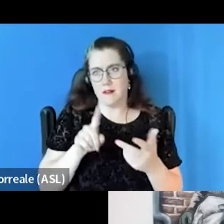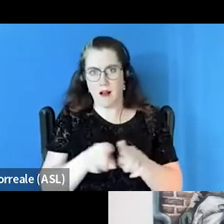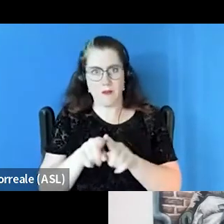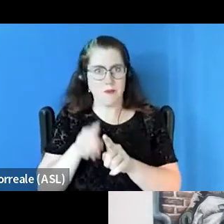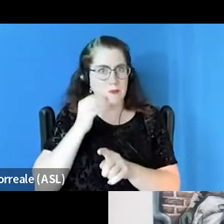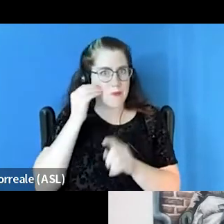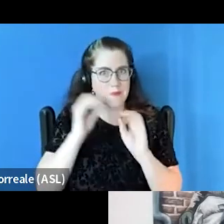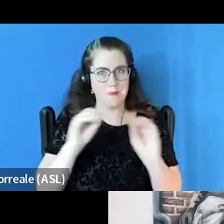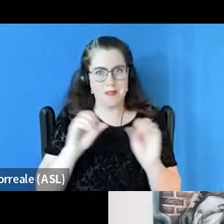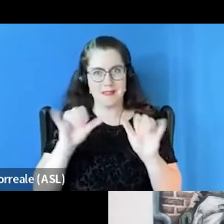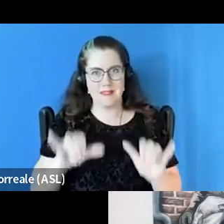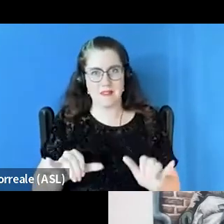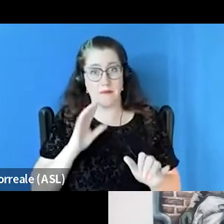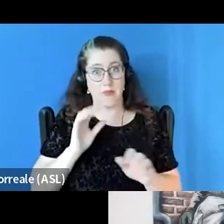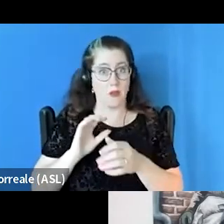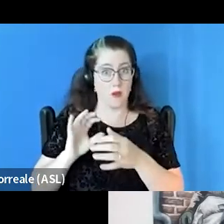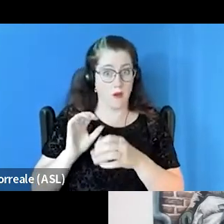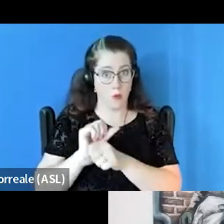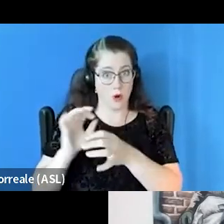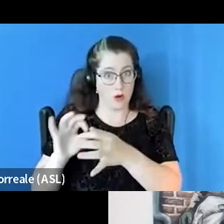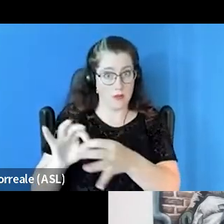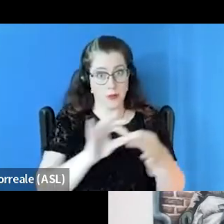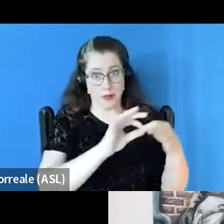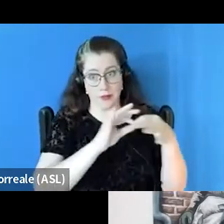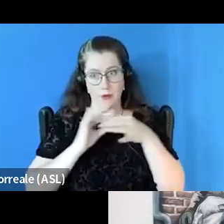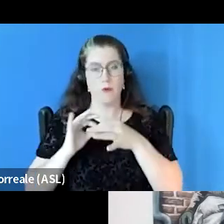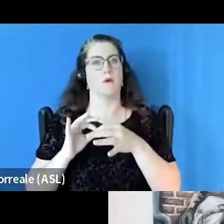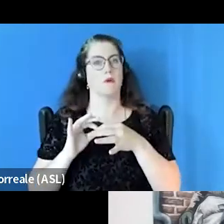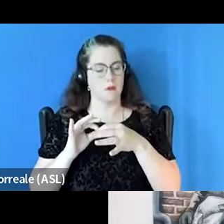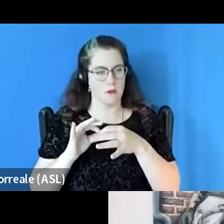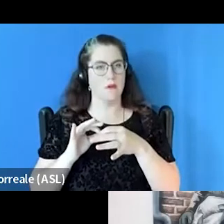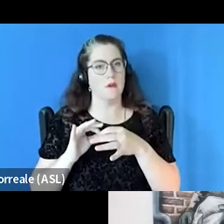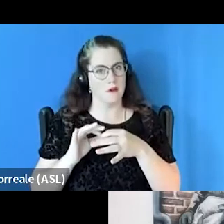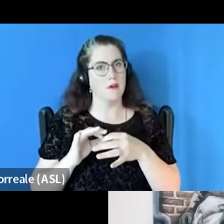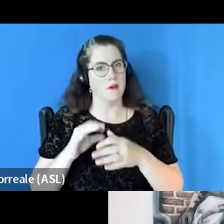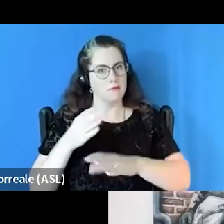If they're working in synergy, we can certainly get to the point where we are able